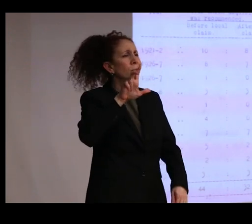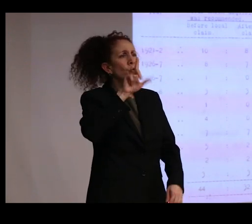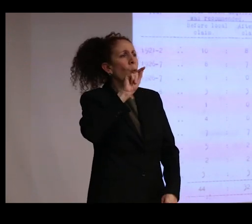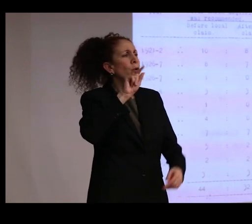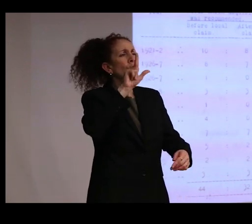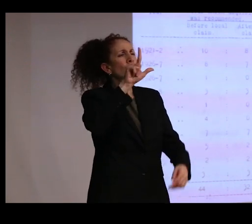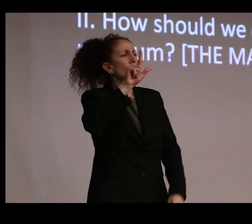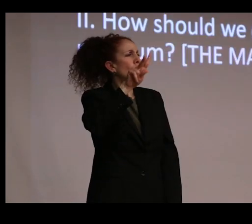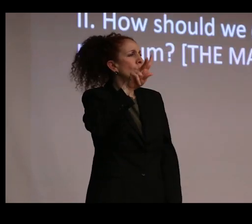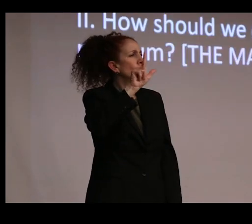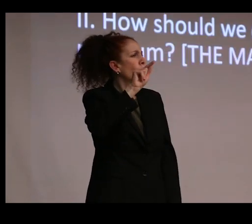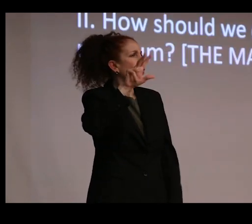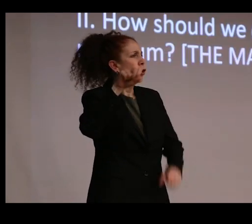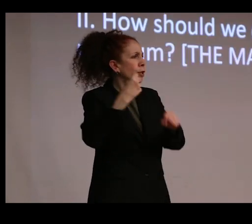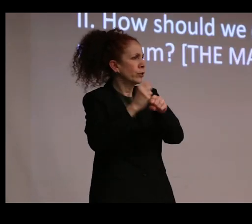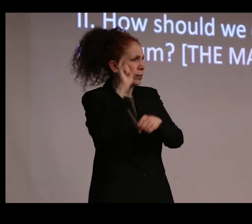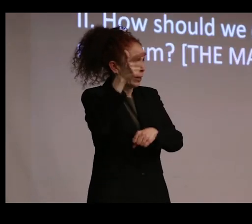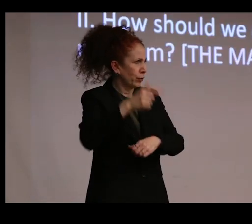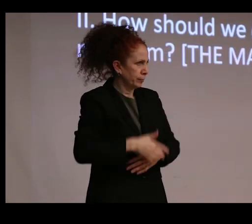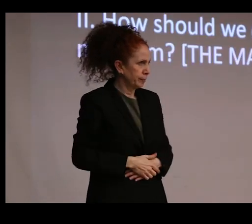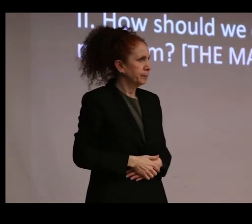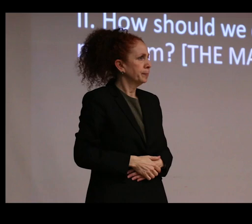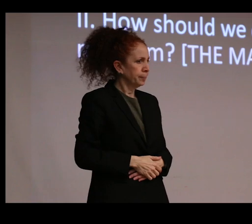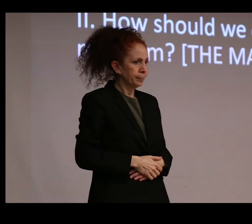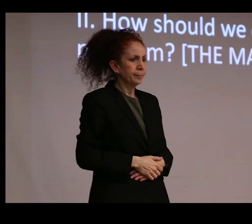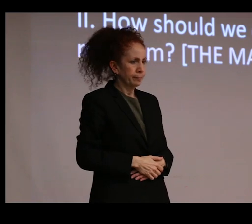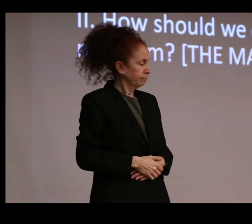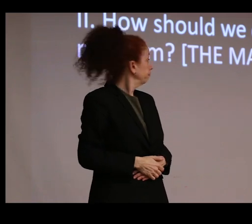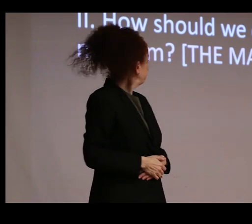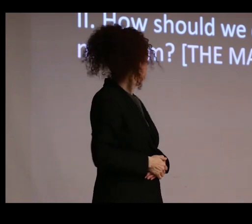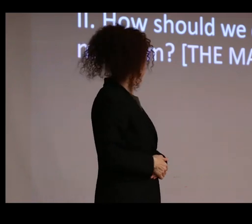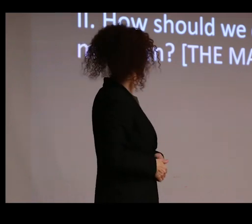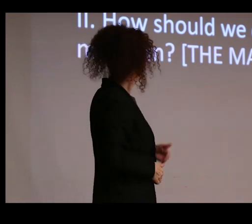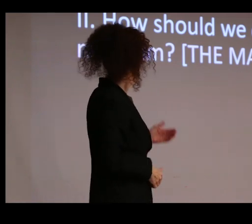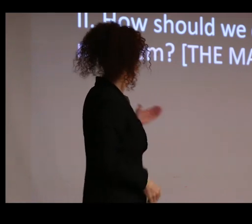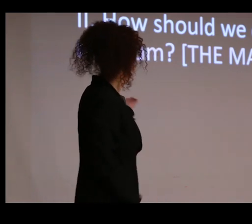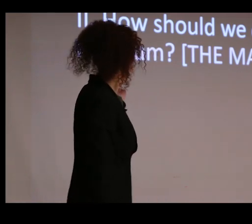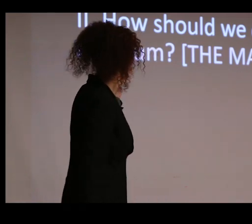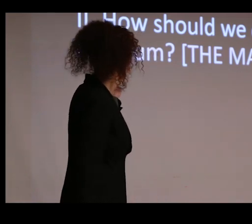So how do we actually then care for all of this stuff?